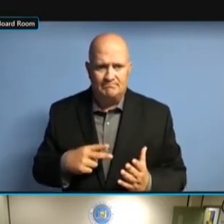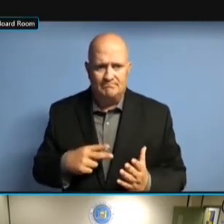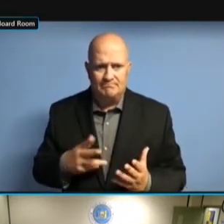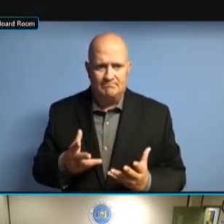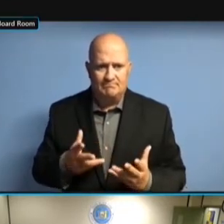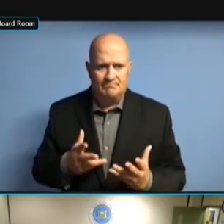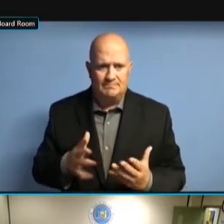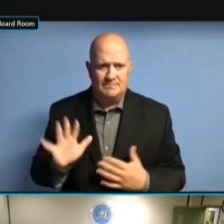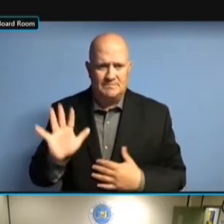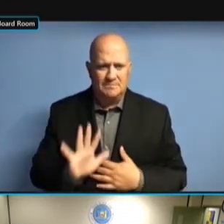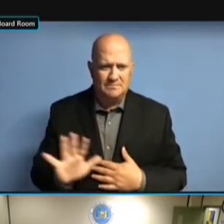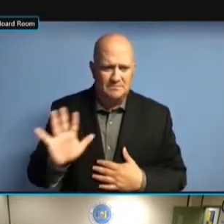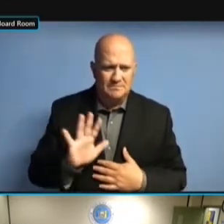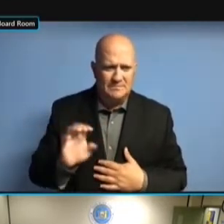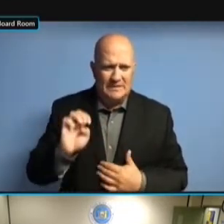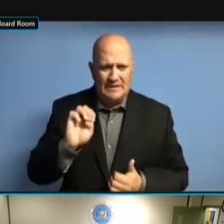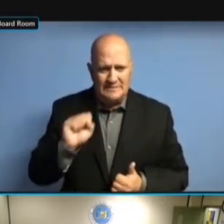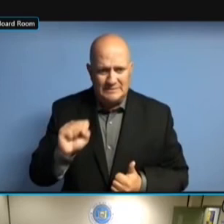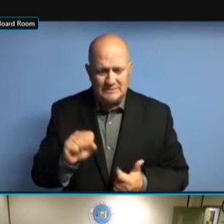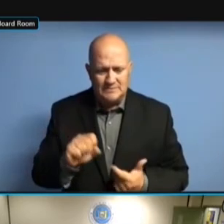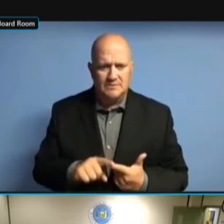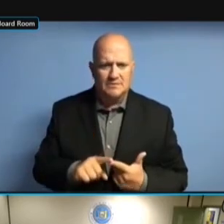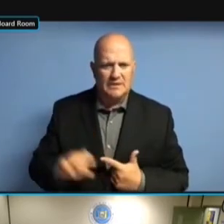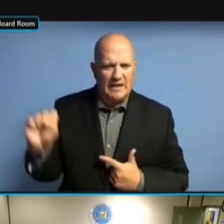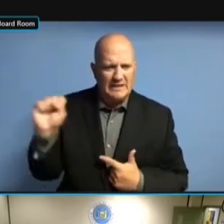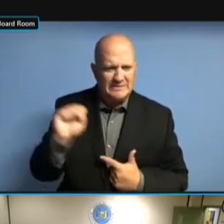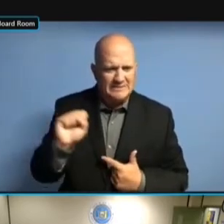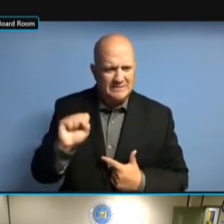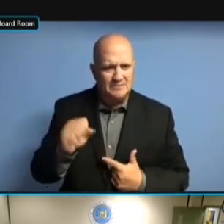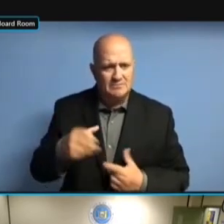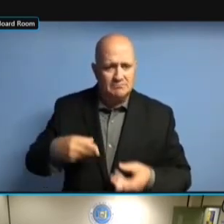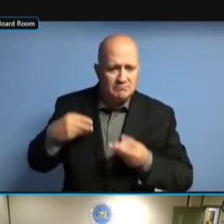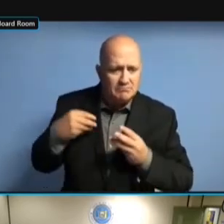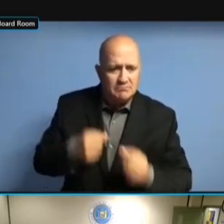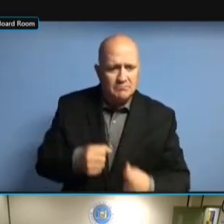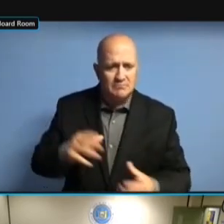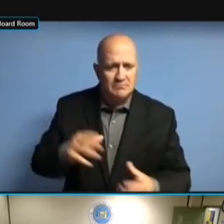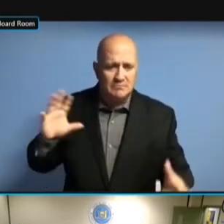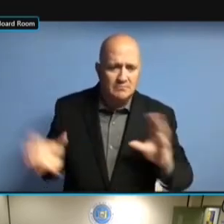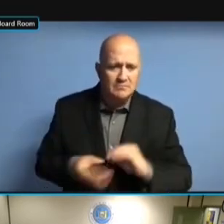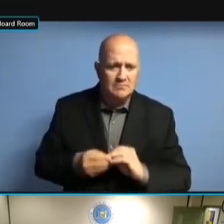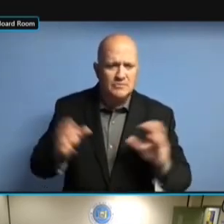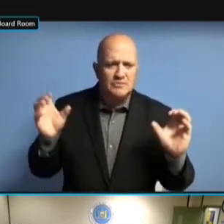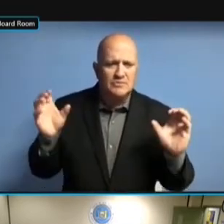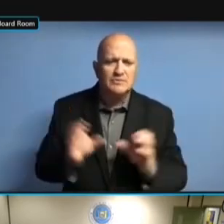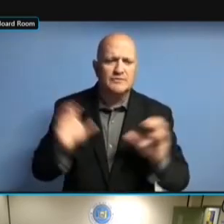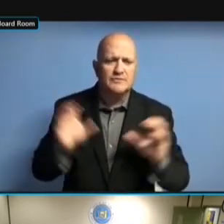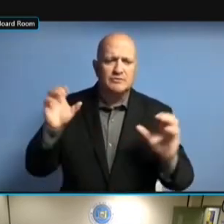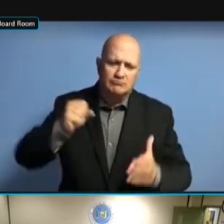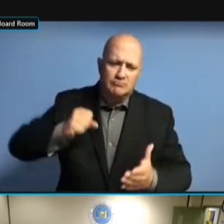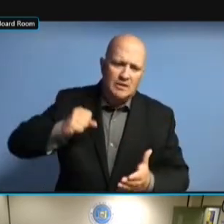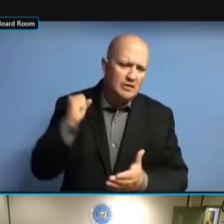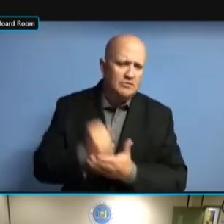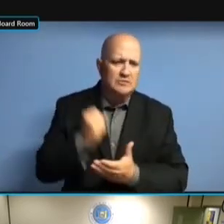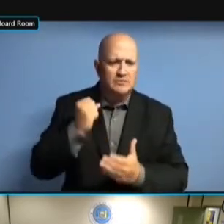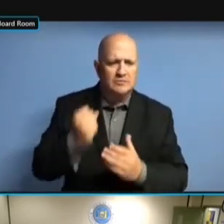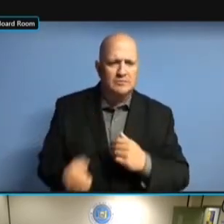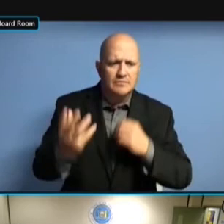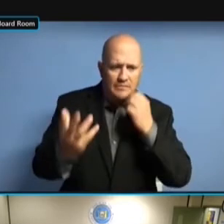PAY FOR CERTIFICATION SO FAR ON THE PAY FOR CERTIFICATION SO FAR ON THE XL? THE XL? THE XL? DOES THE XL? DOES ANYBODY THE XL? DOES ANYBODY KNOW? DOES ANYBODY KNOW? DOES ANYBODY KNOW? >> DOES ANYBODY KNOW? >> I'LL DOES ANYBODY KNOW? >> I'LL SAY DOES ANYBODY KNOW? >> I'LL SAY I DOES ANYBODY KNOW? >> I'LL SAY I DON'T DOES ANYBODY KNOW? >> I'LL SAY I DON'T HAVE DOES ANYBODY KNOW? >> I'LL SAY I DON'T HAVE THE I'LL SAY I DON'T HAVE THE I'LL SAY I DON'T HAVE THE NUMBER I'LL SAY I DON'T HAVE THE NUMBER OFF I'LL SAY I DON'T HAVE THE NUMBER OFF THE I'LL SAY I DON'T HAVE THE NUMBER OFF THE TOP I'LL SAY I DON'T HAVE THE NUMBER OFF THE TOP OF I'LL SAY I DON'T HAVE THE NUMBER OFF THE TOP OF MY I'LL SAY I DON'T HAVE THE NUMBER OFF THE TOP OF MY HEAD, I'LL SAY I DON'T HAVE THE NUMBER OFF THE TOP OF MY HEAD, I NUMBER OFF THE TOP OF MY HEAD, I NUMBER OFF THE TOP OF MY HEAD, I BELIEVE NUMBER OFF THE TOP OF MY HEAD, I BELIEVE IT